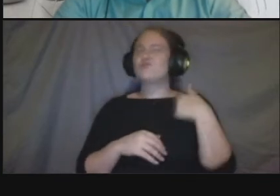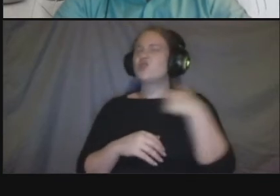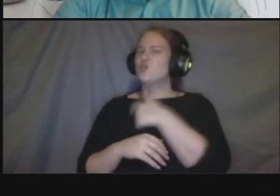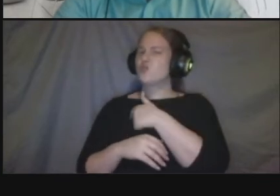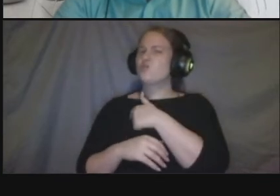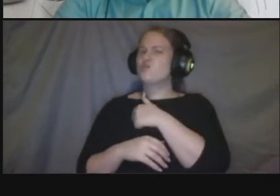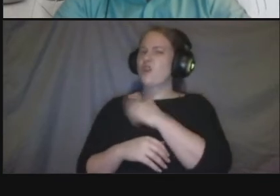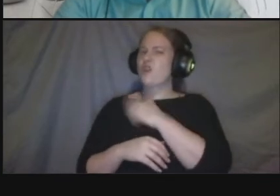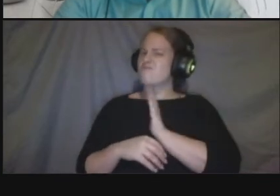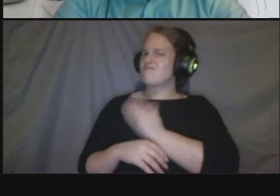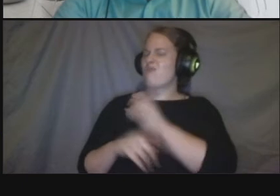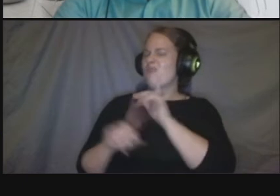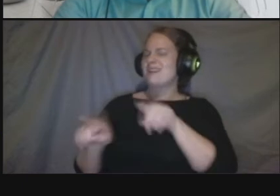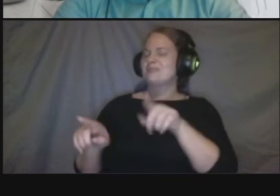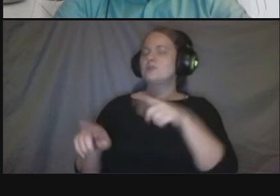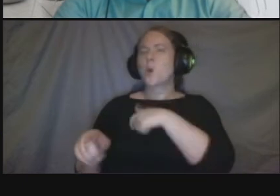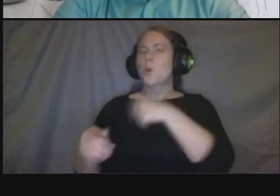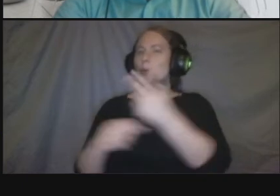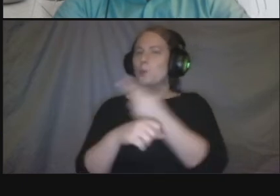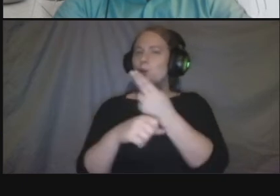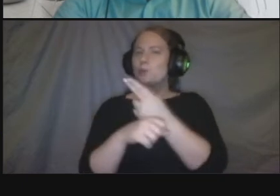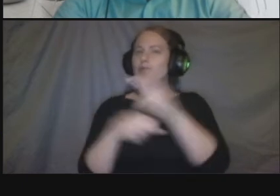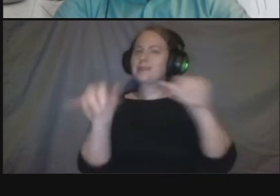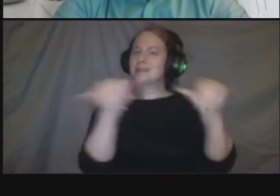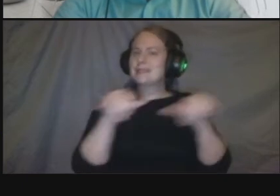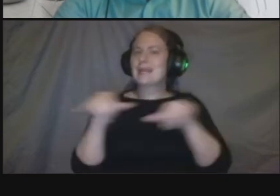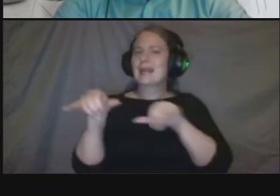we would need a maintenance agreement with so